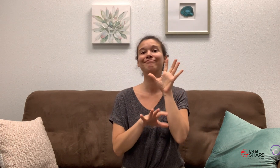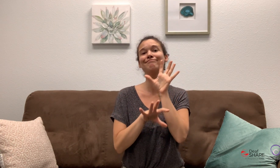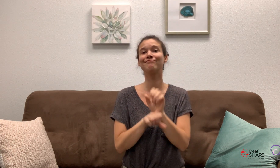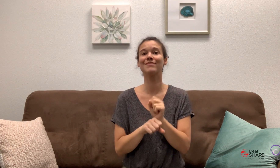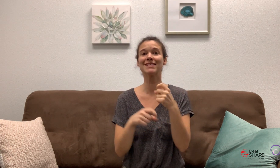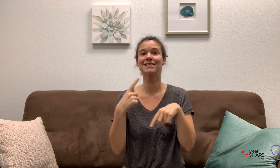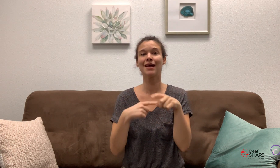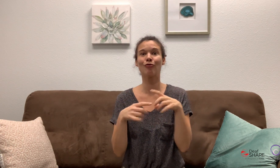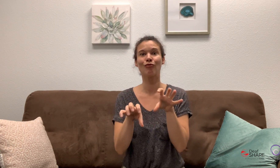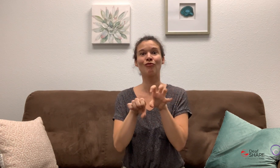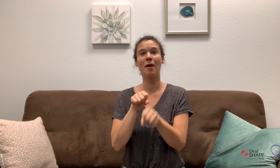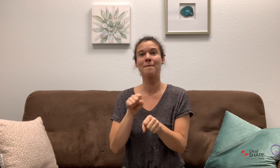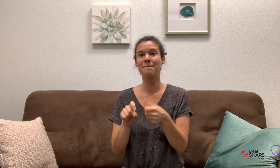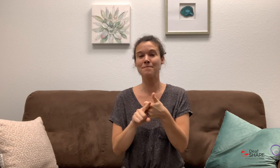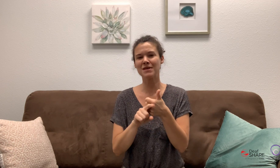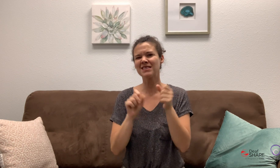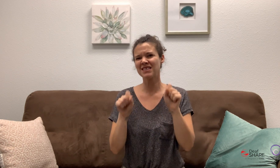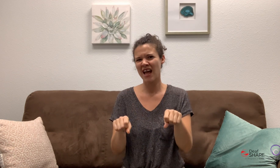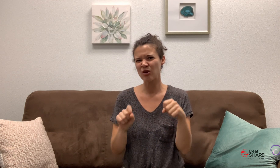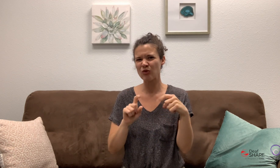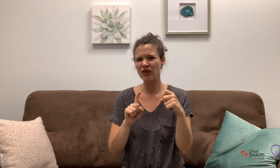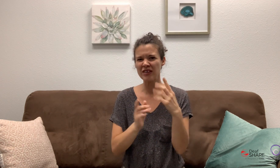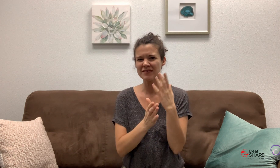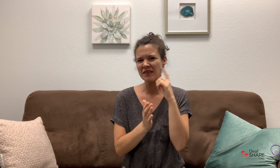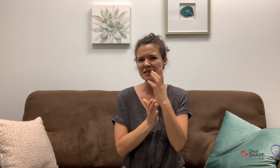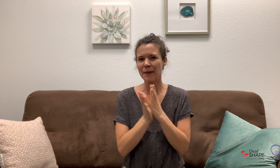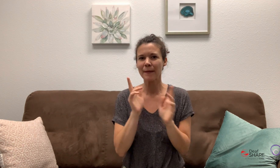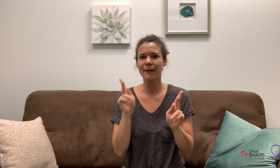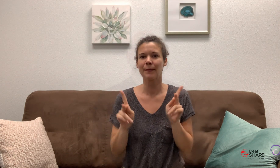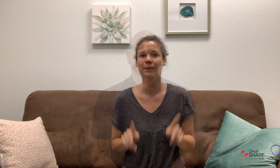because the traditional sign can be very triggering for some people.